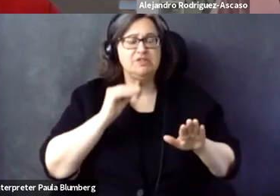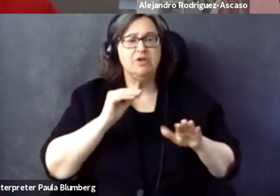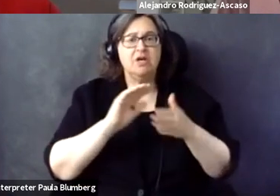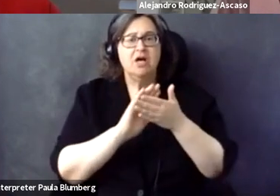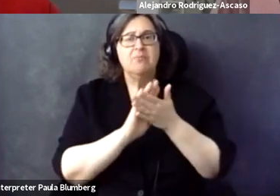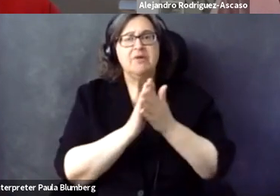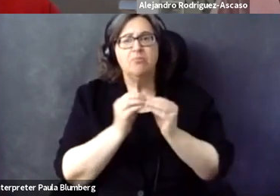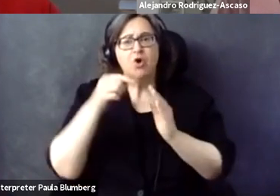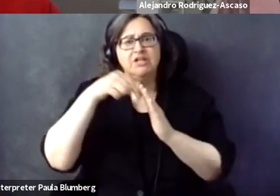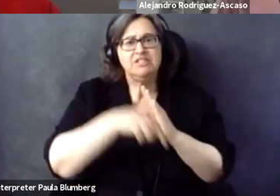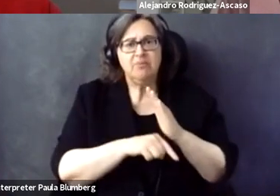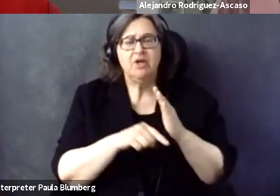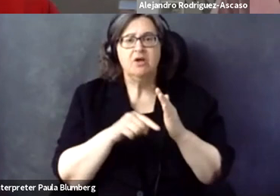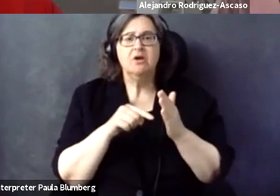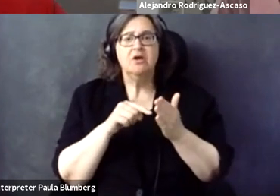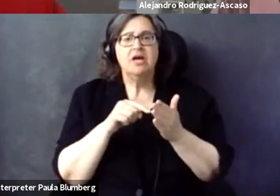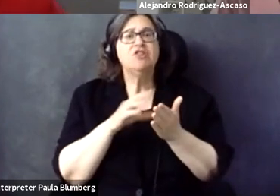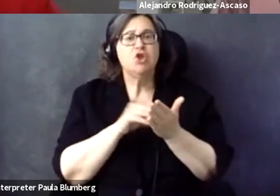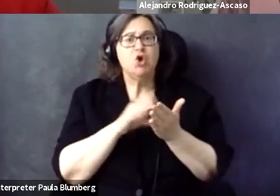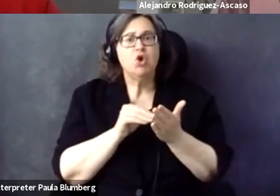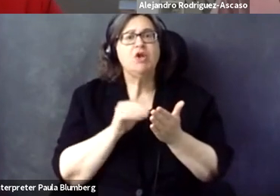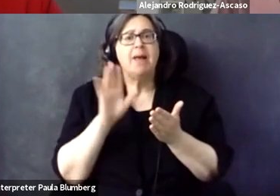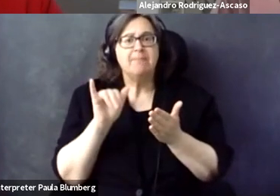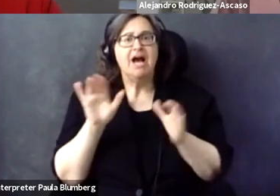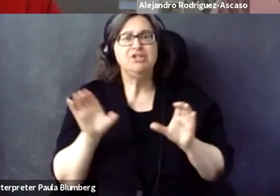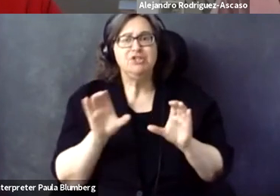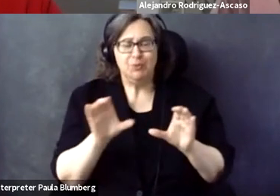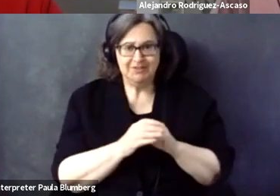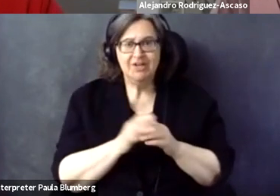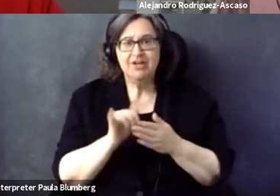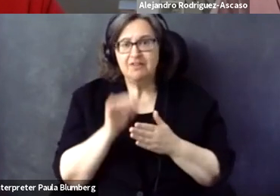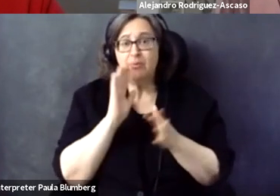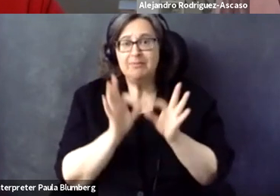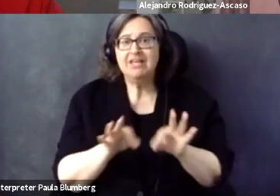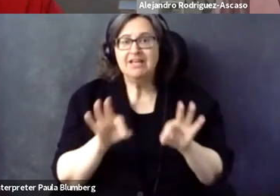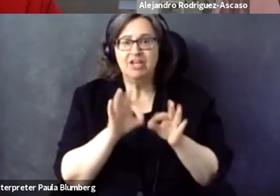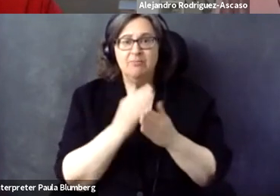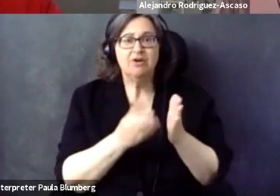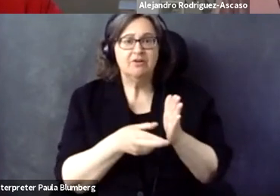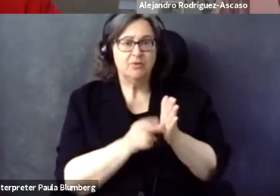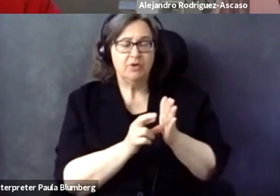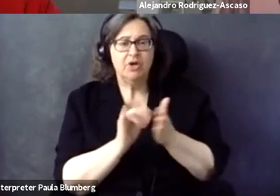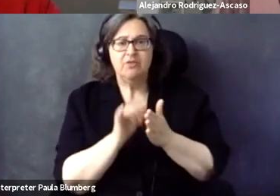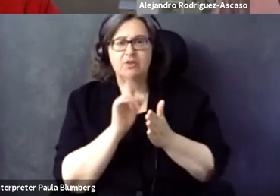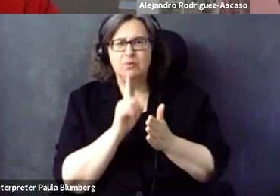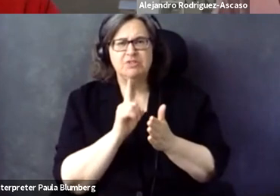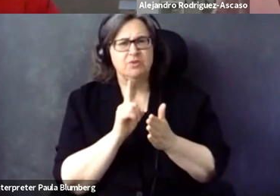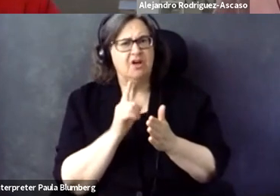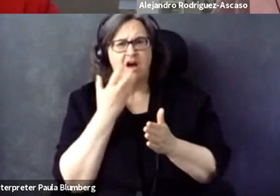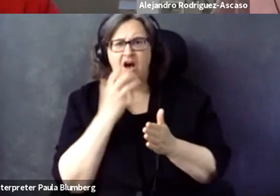think this problem is becoming clearer as people's experience becomes more deep and really it's sort of learning by doing